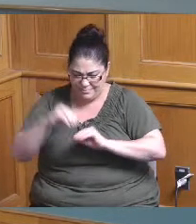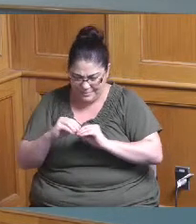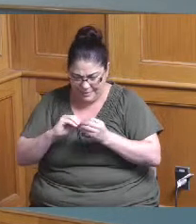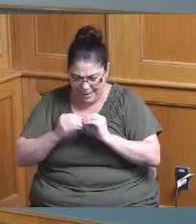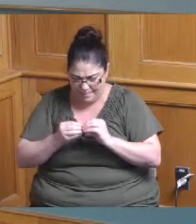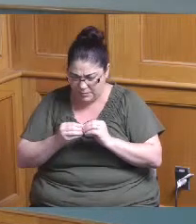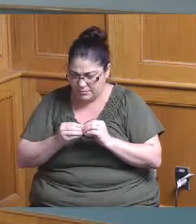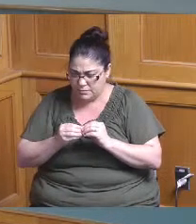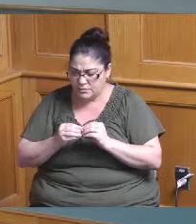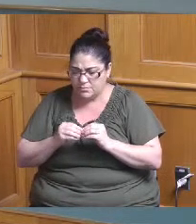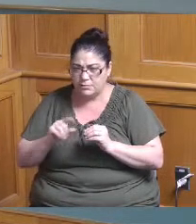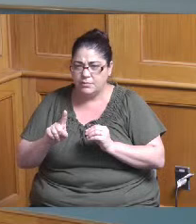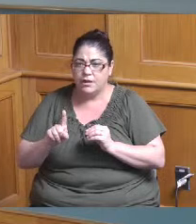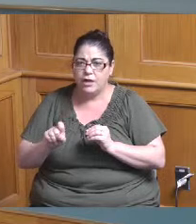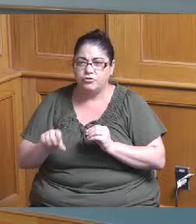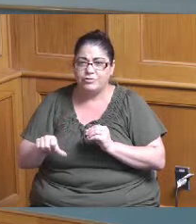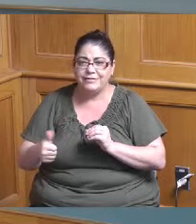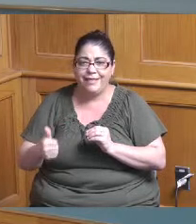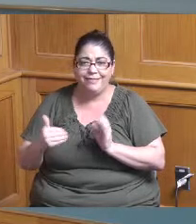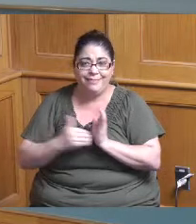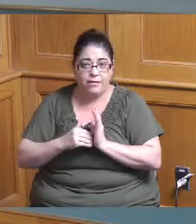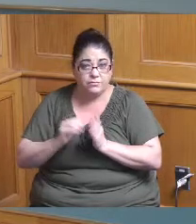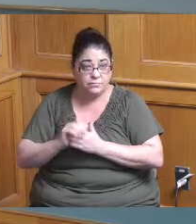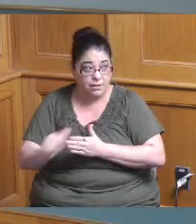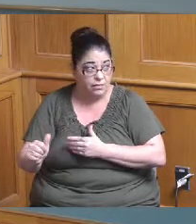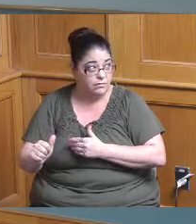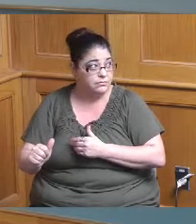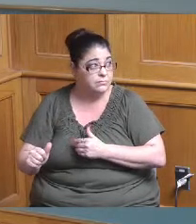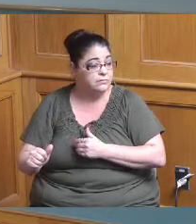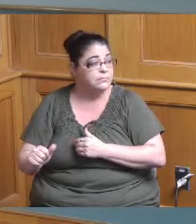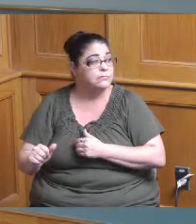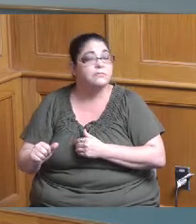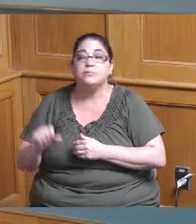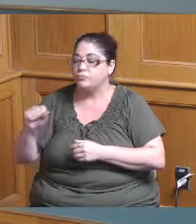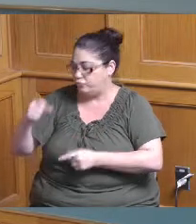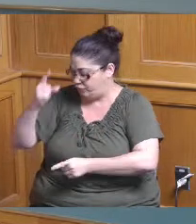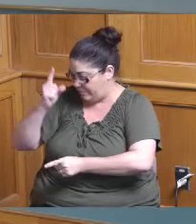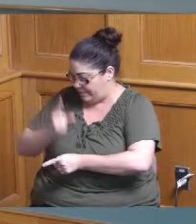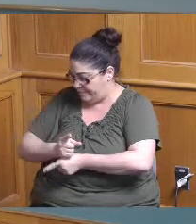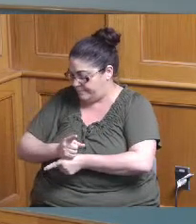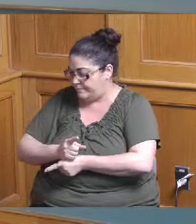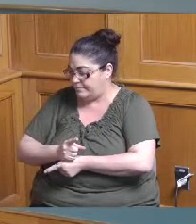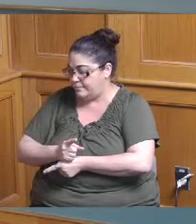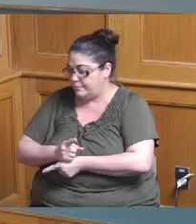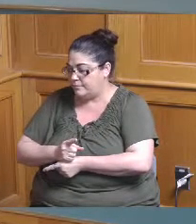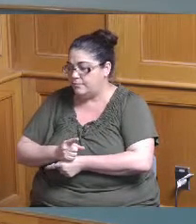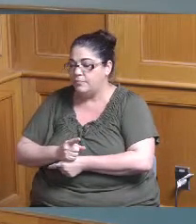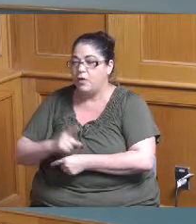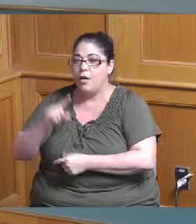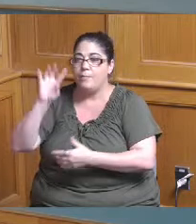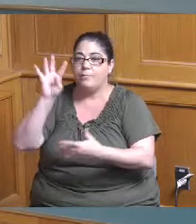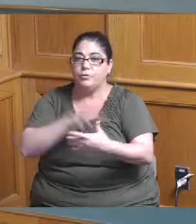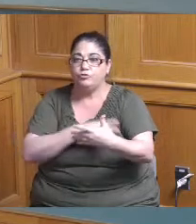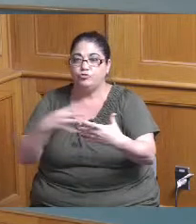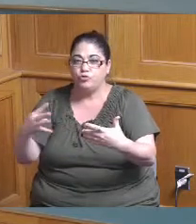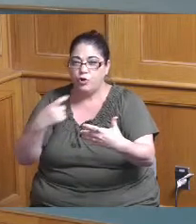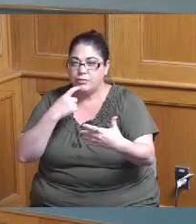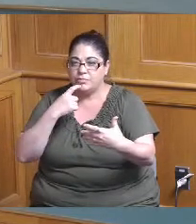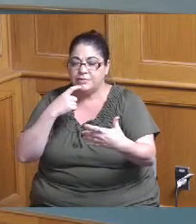the total is 110,000. correct 102,000 total all right I was looking at your chart so the amounts